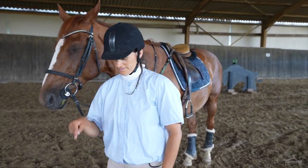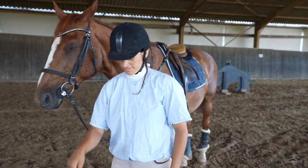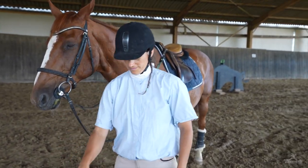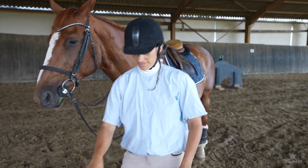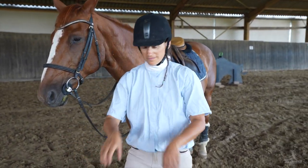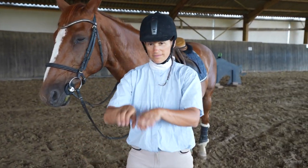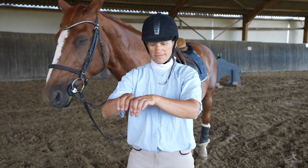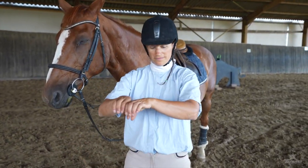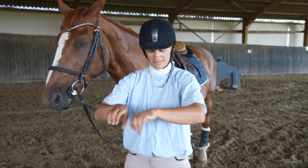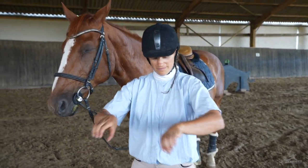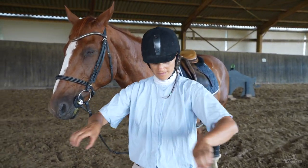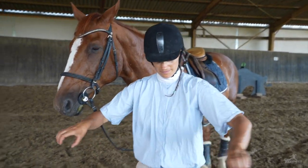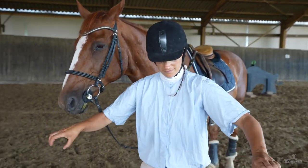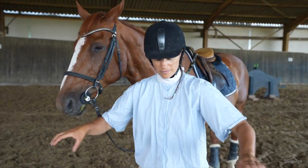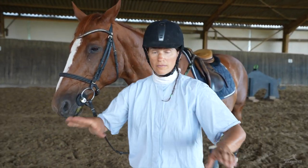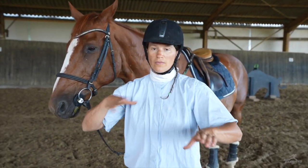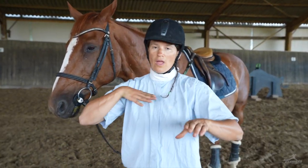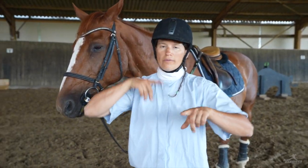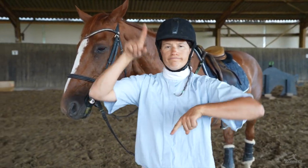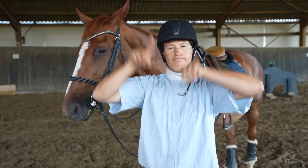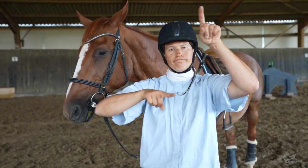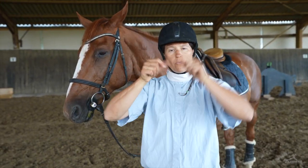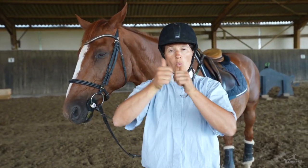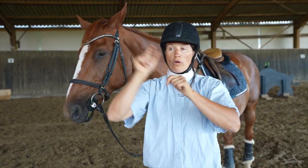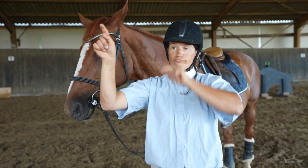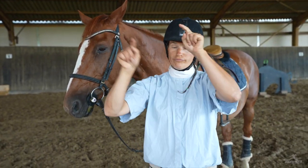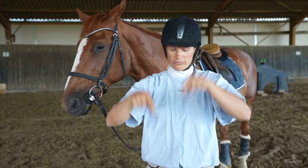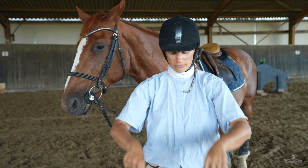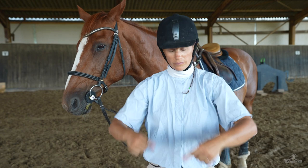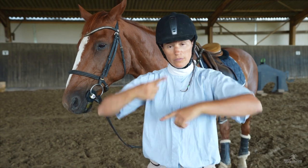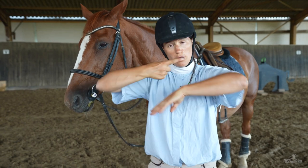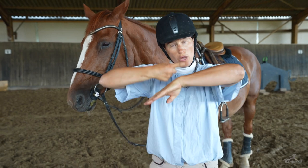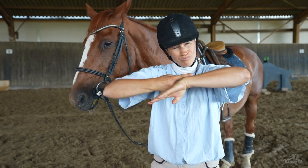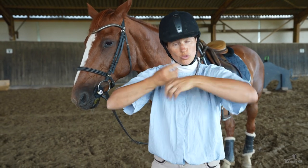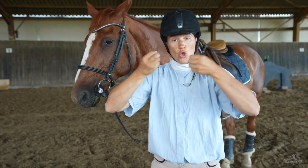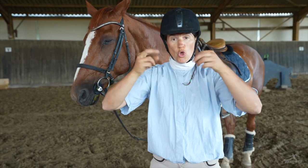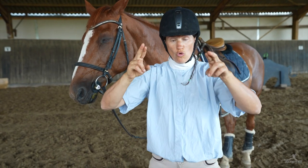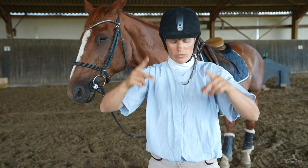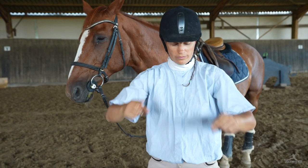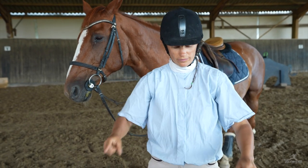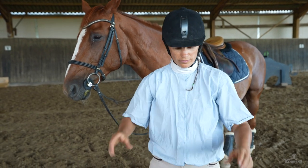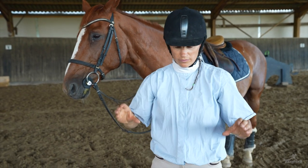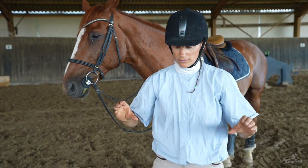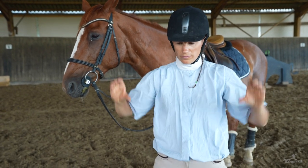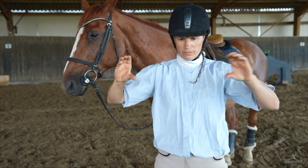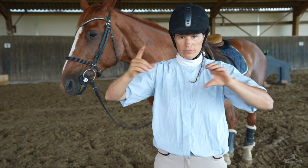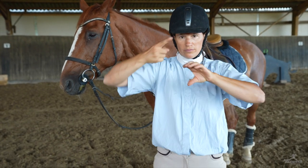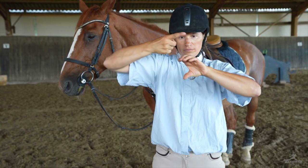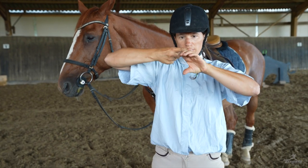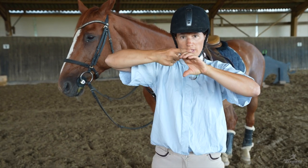This next phase involves a pole, which can either rest directly on the ground or be elevated.